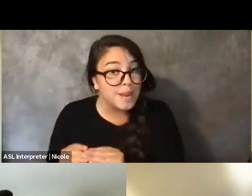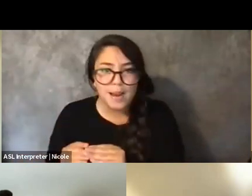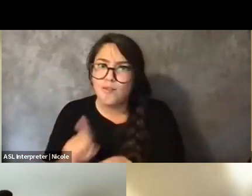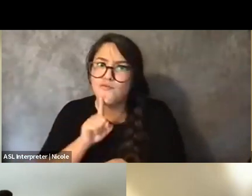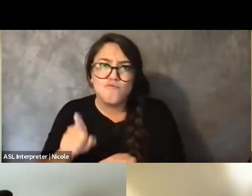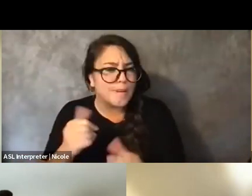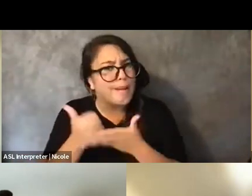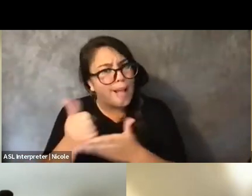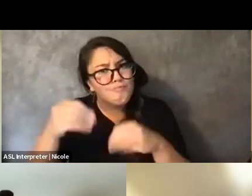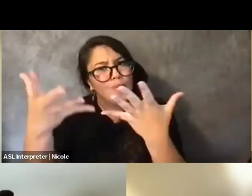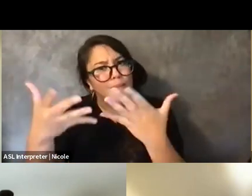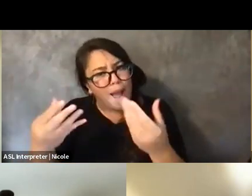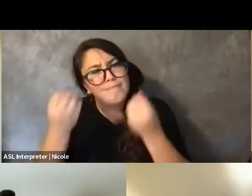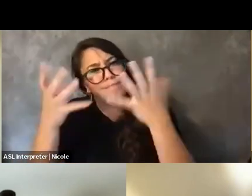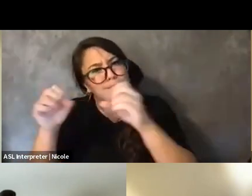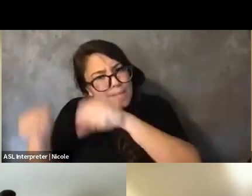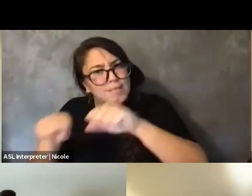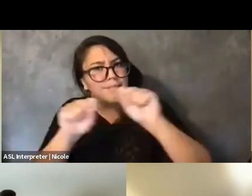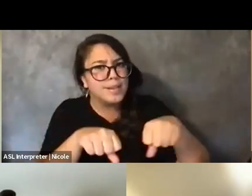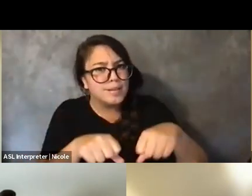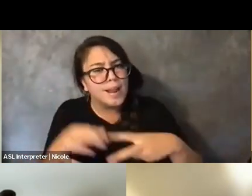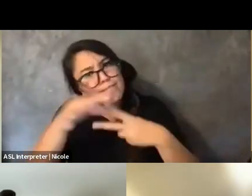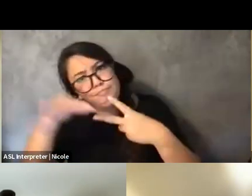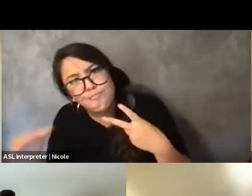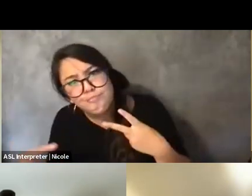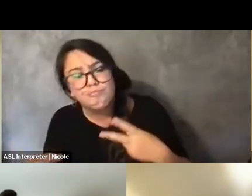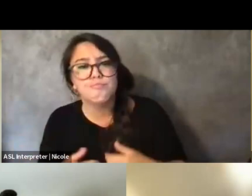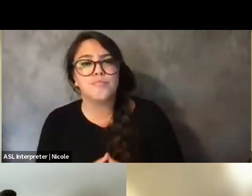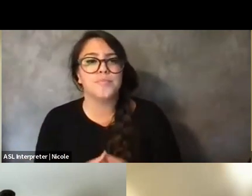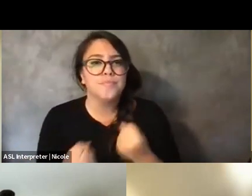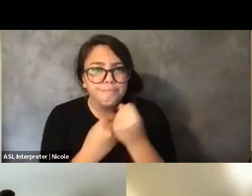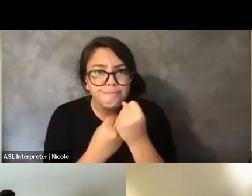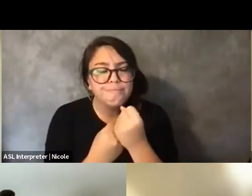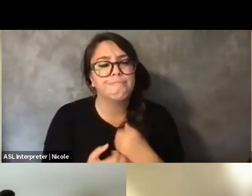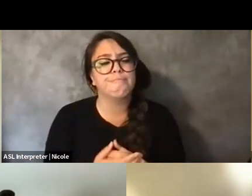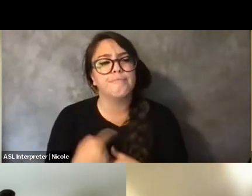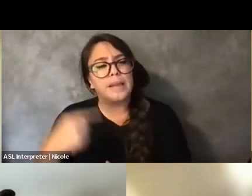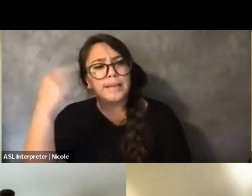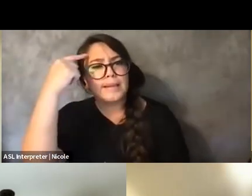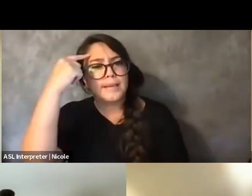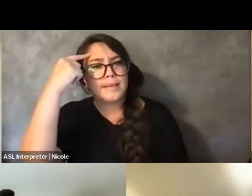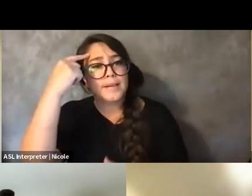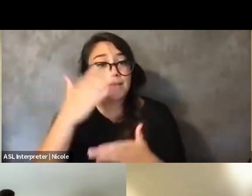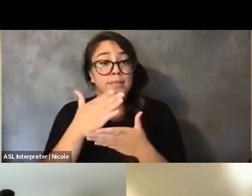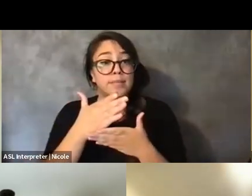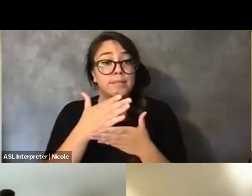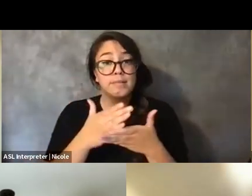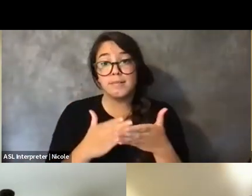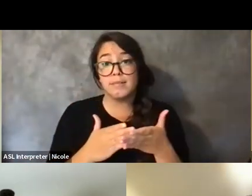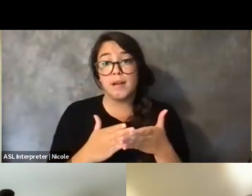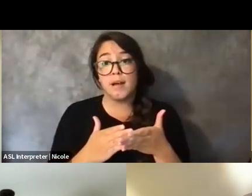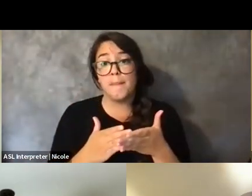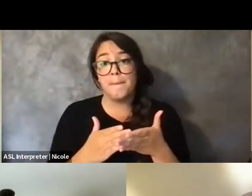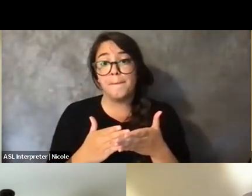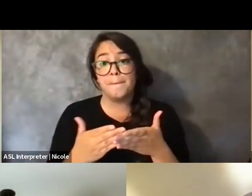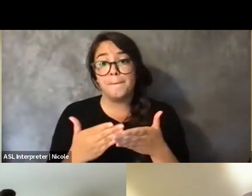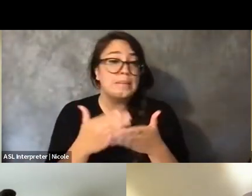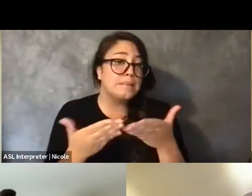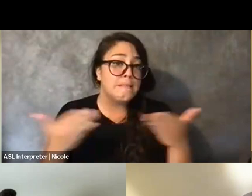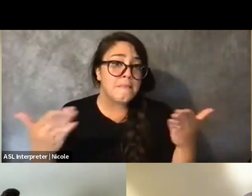And I think some of the things that I continue to do in terms of hybrid formats